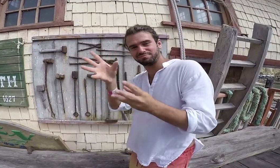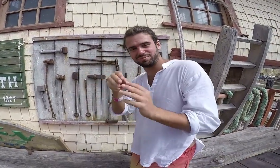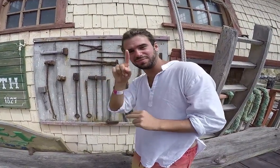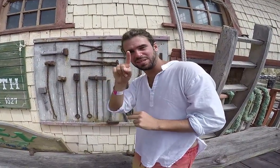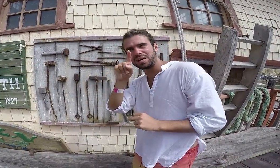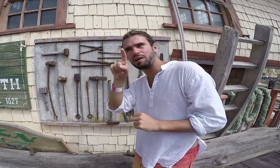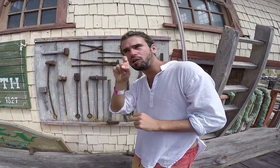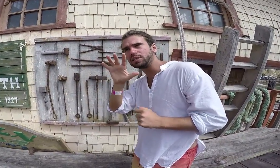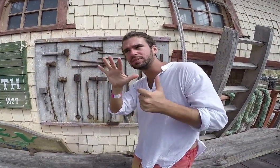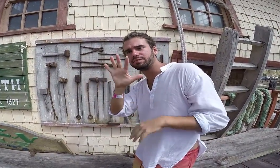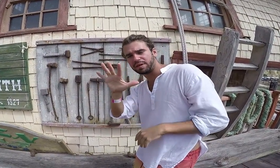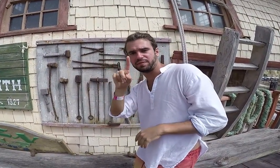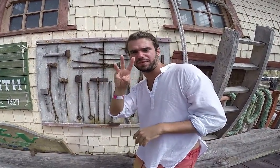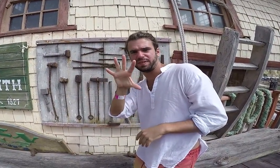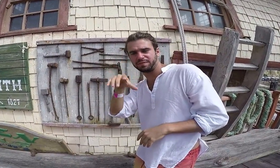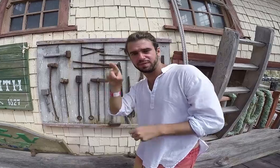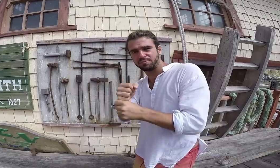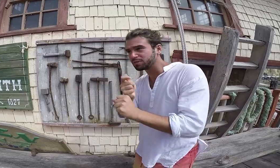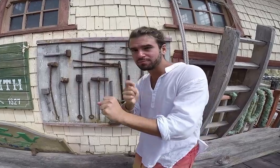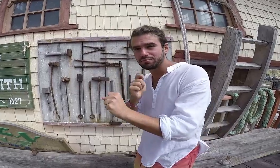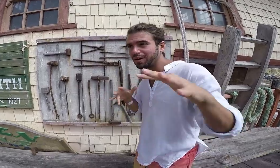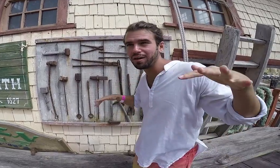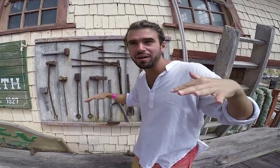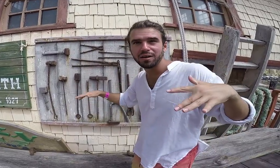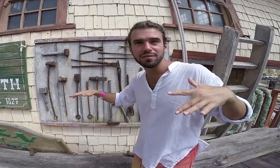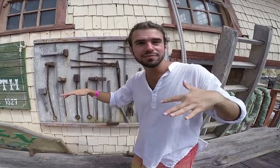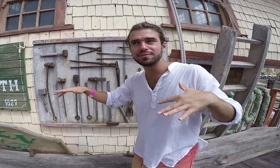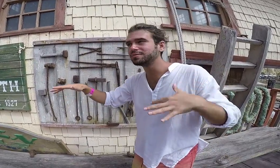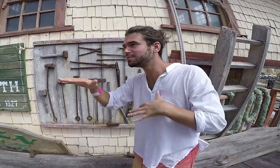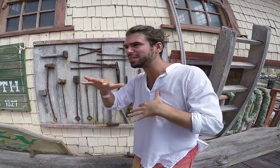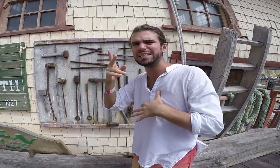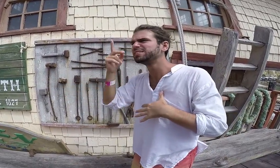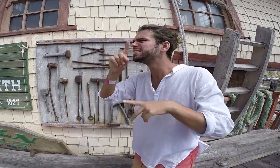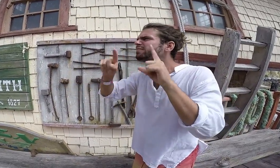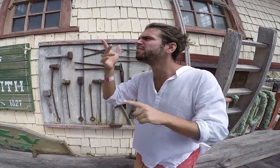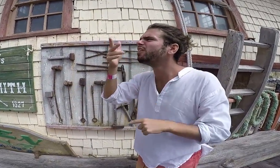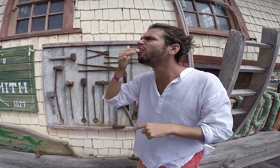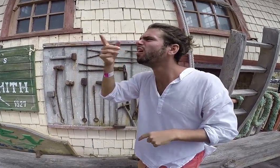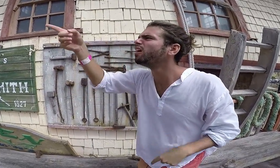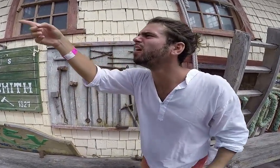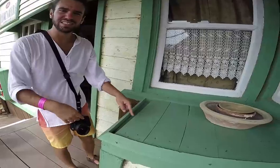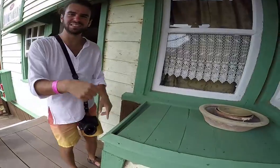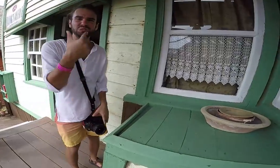A construction crew of 165 working was needed to built the village! Uh there's a different color house.